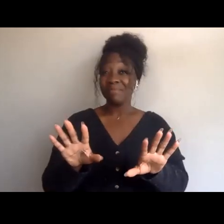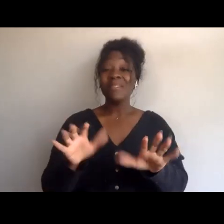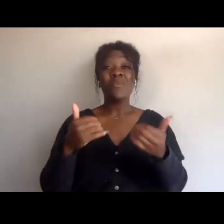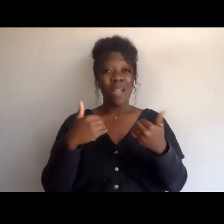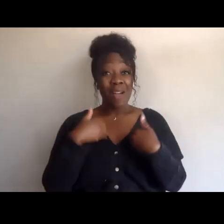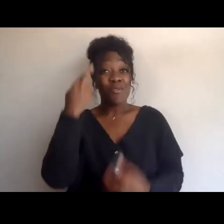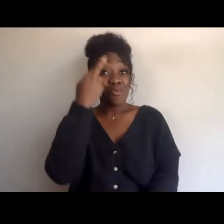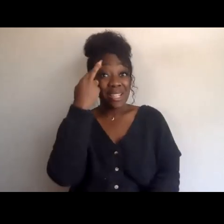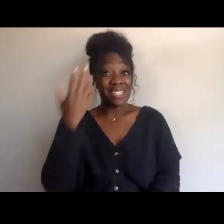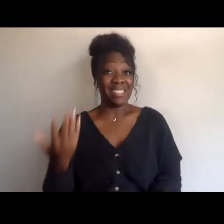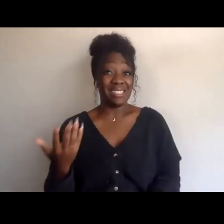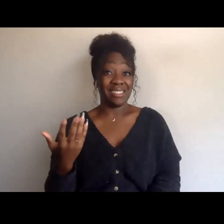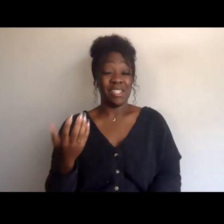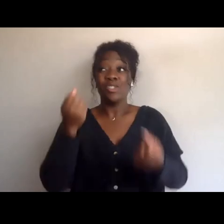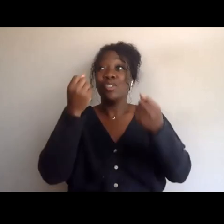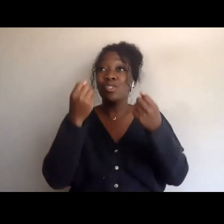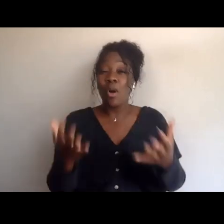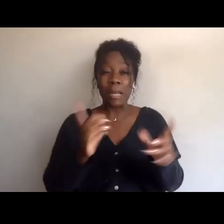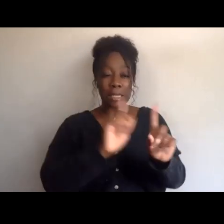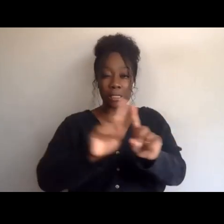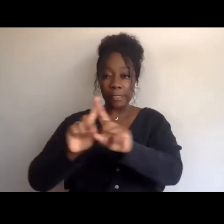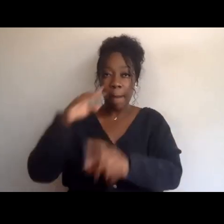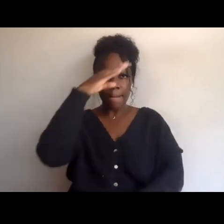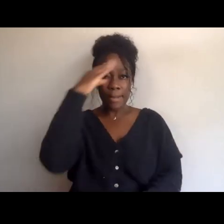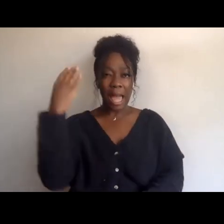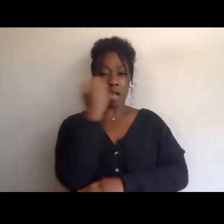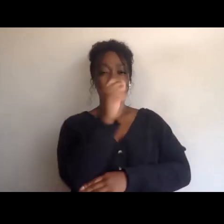that you will probably read from is pro-Palestine